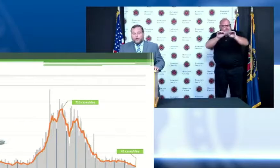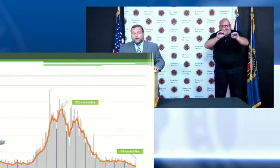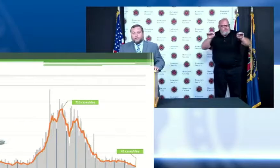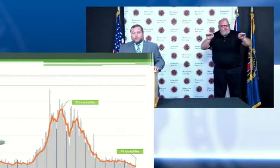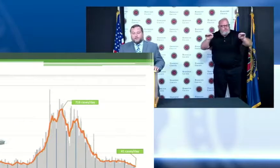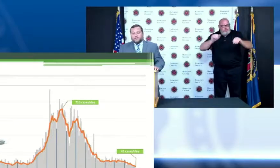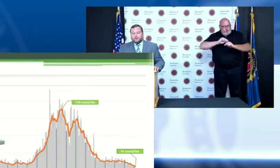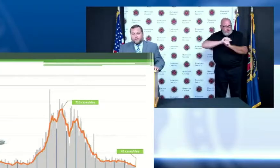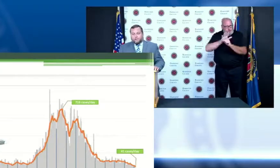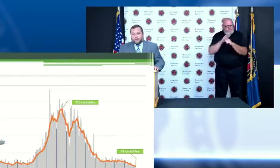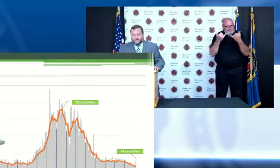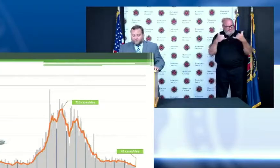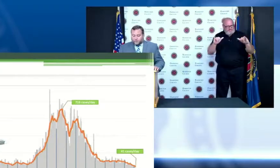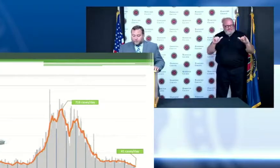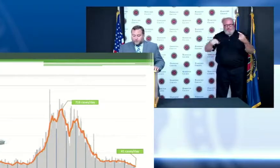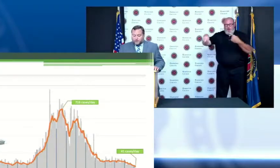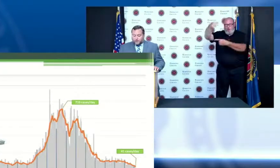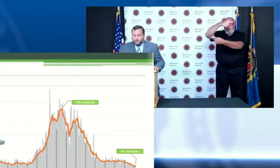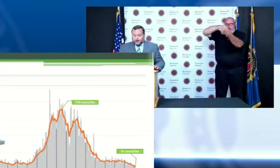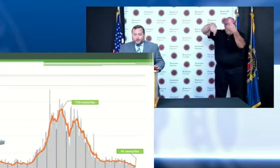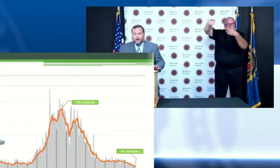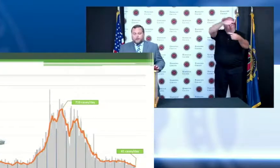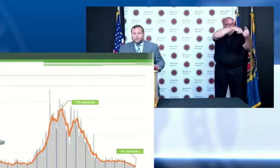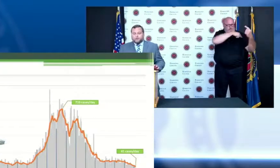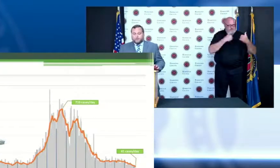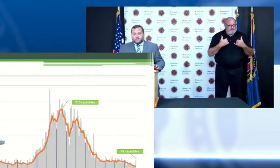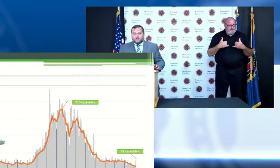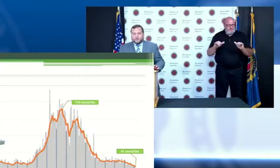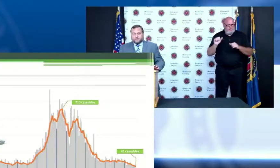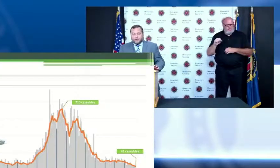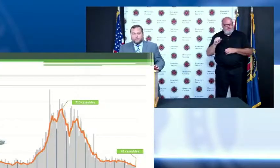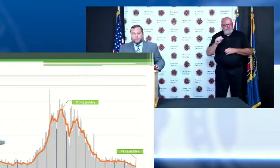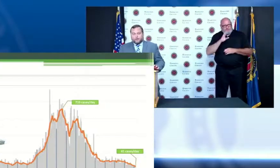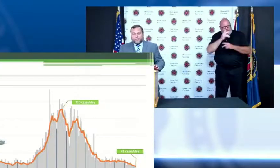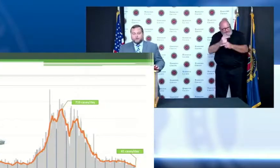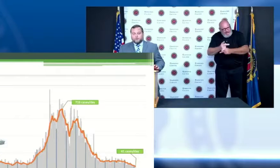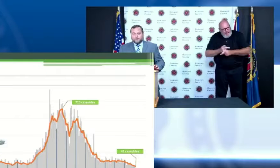and there is still an impact from Covid right now if you took a snapshot there are about 2